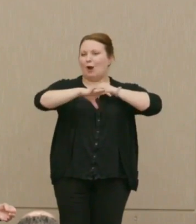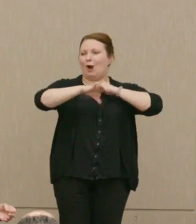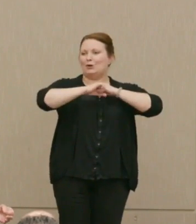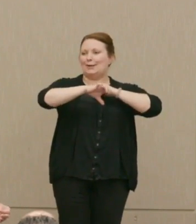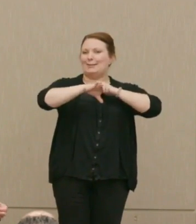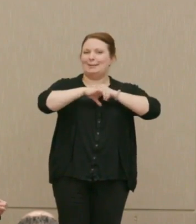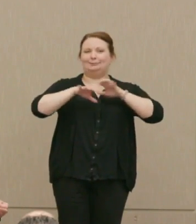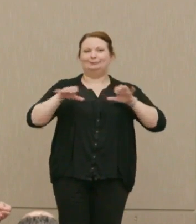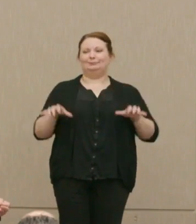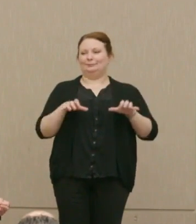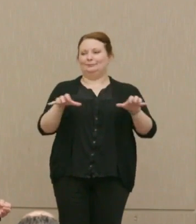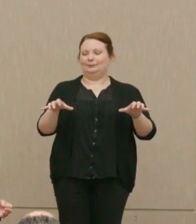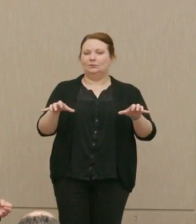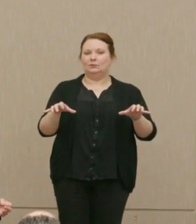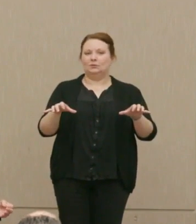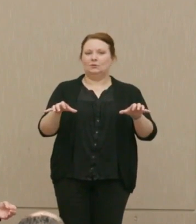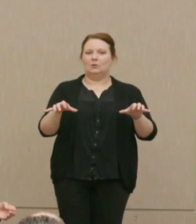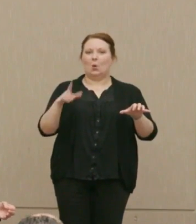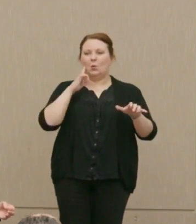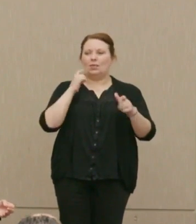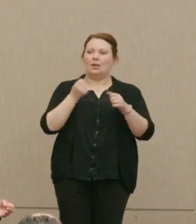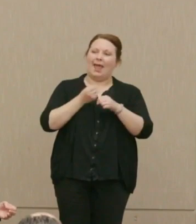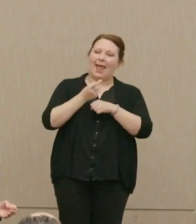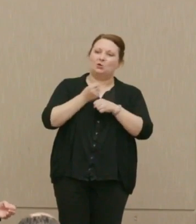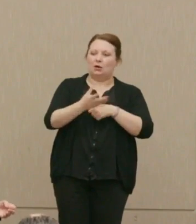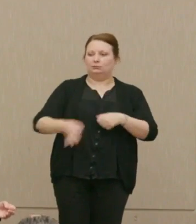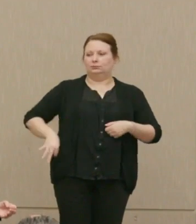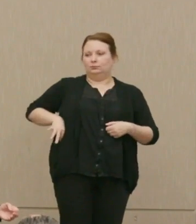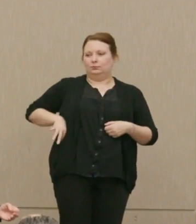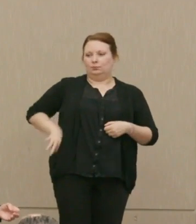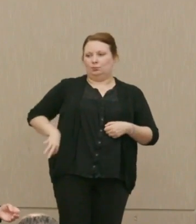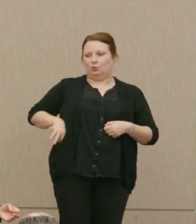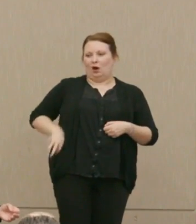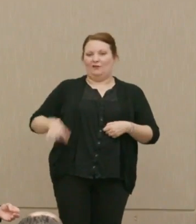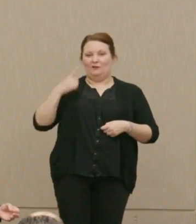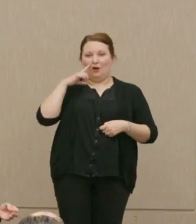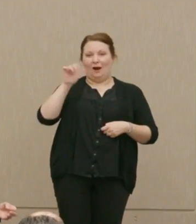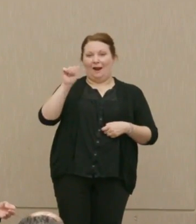for vast annual subsidies for the aerospace industry.